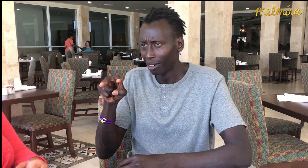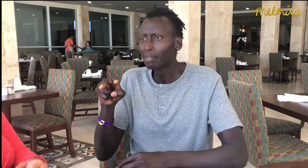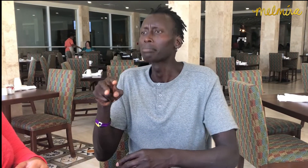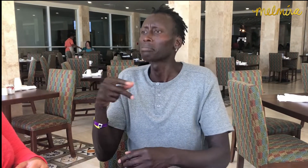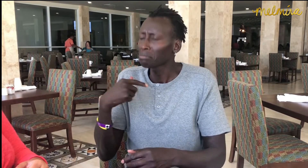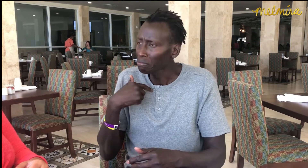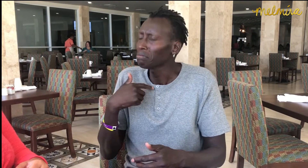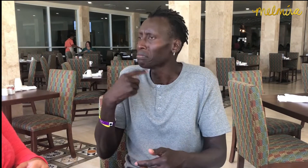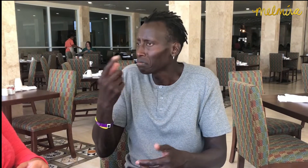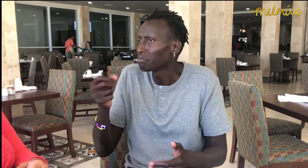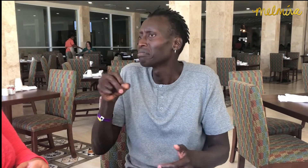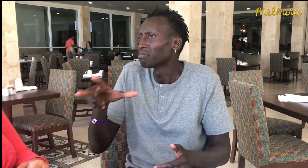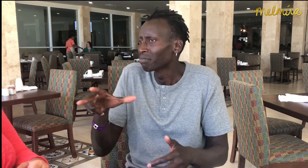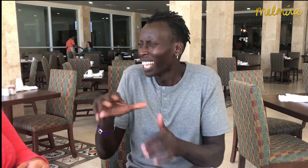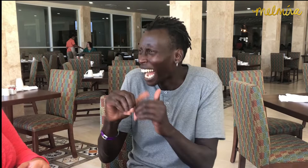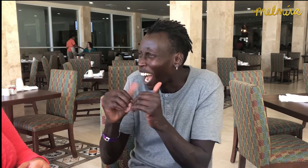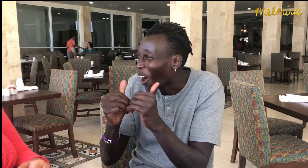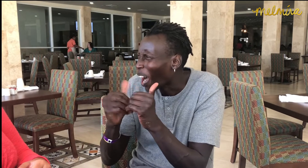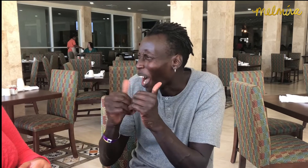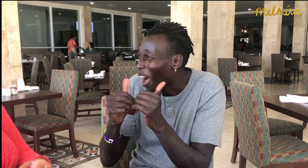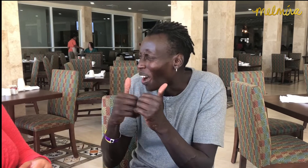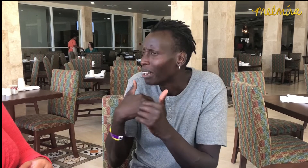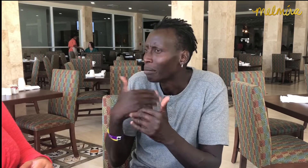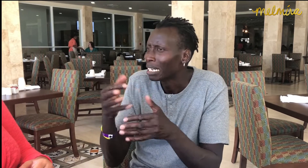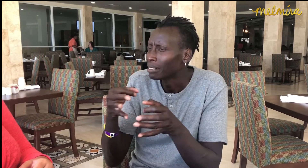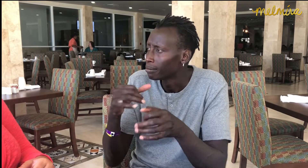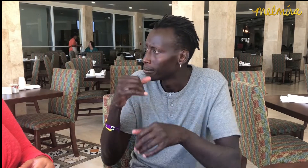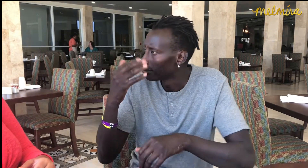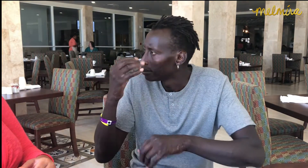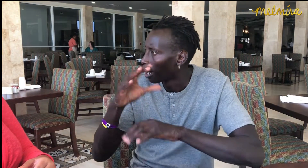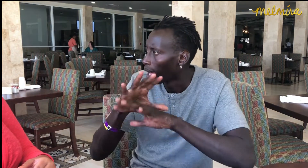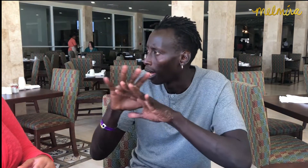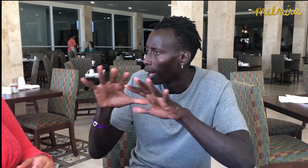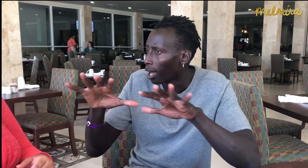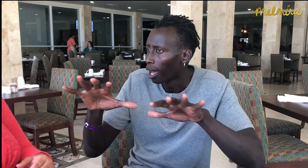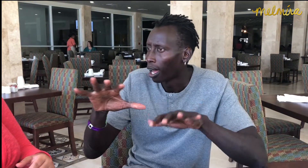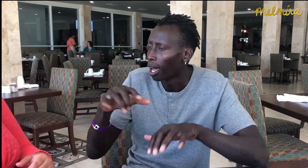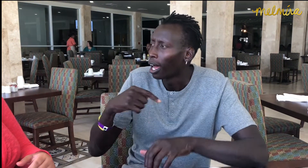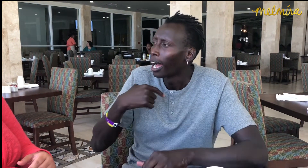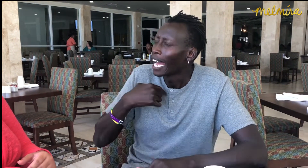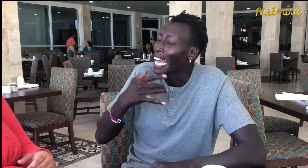I explained about Ebola and how you can get it. I didn't know any of them.